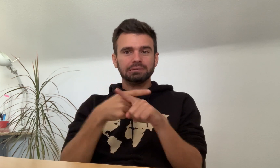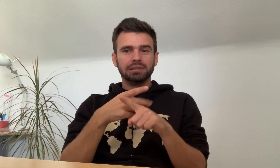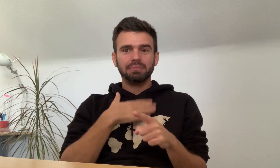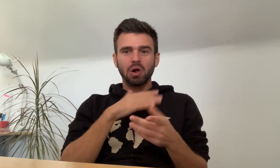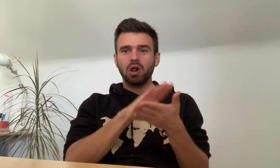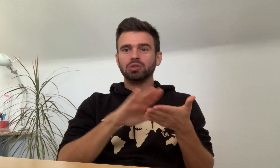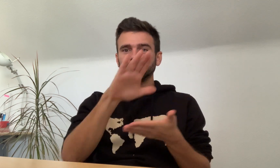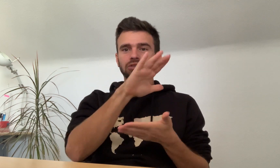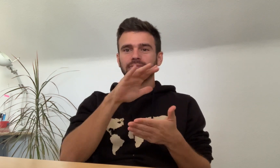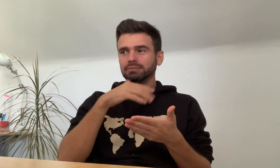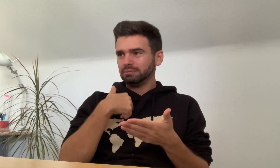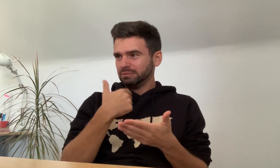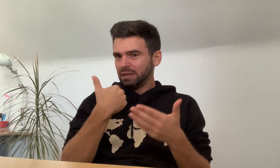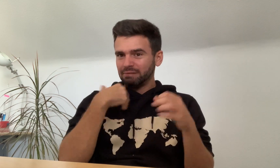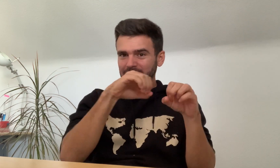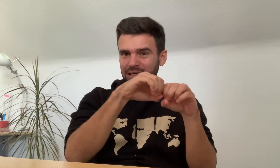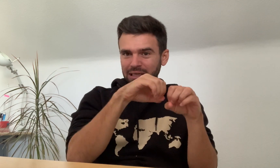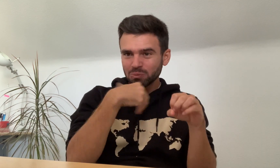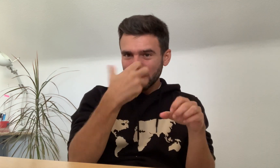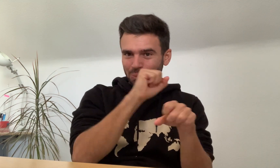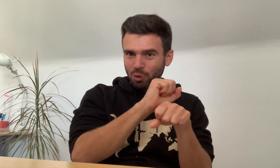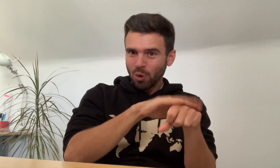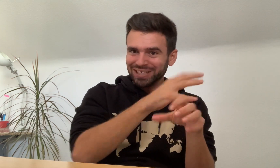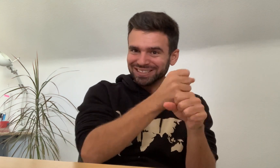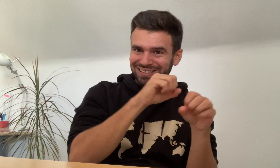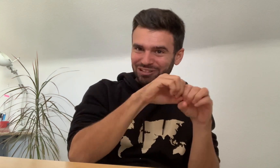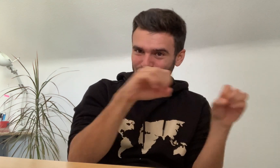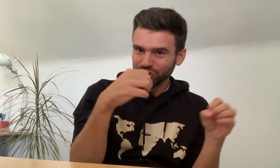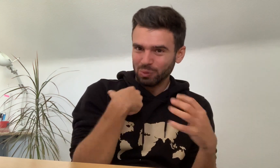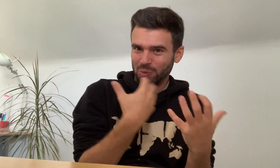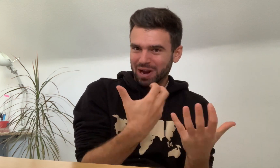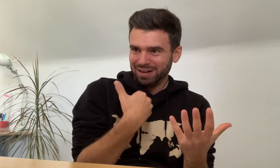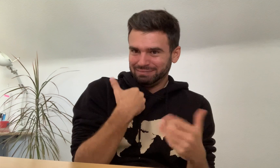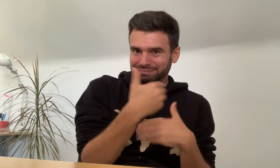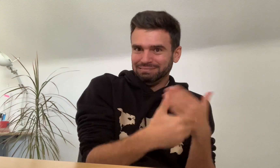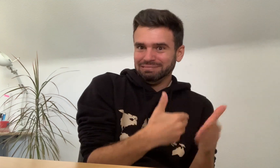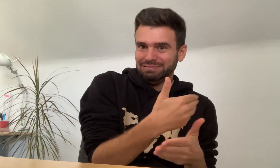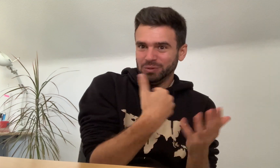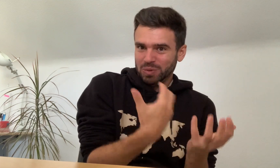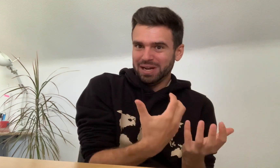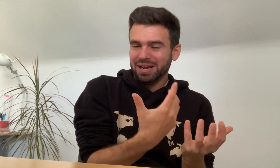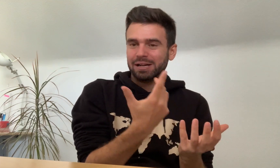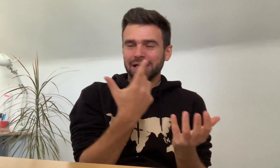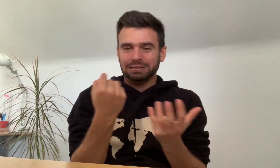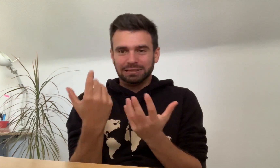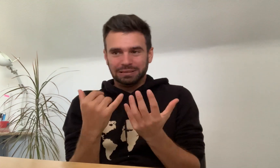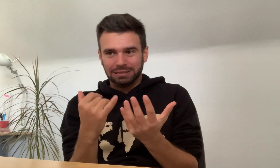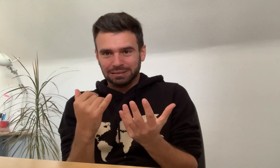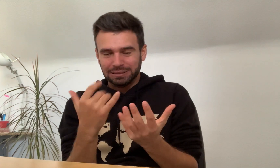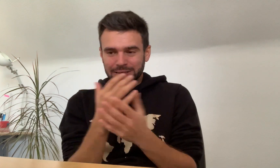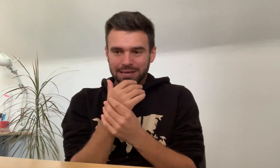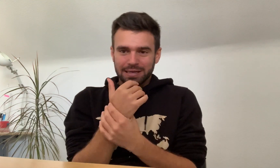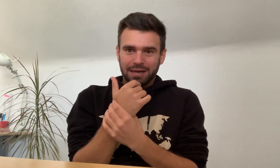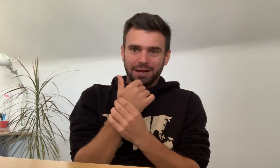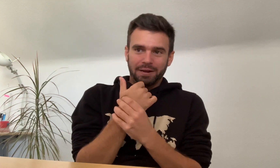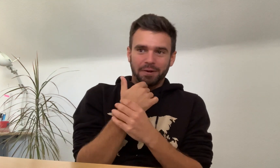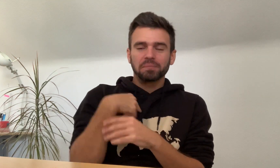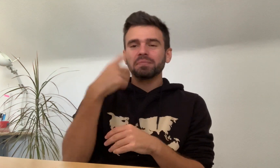I had a conflict because I wanted to work on getting my degree.